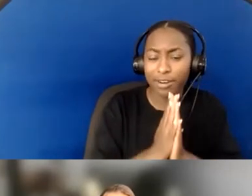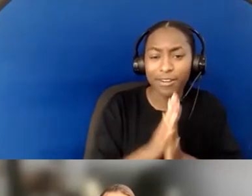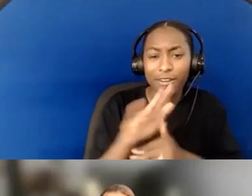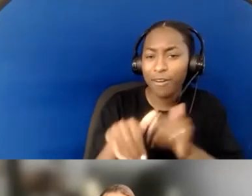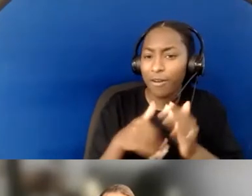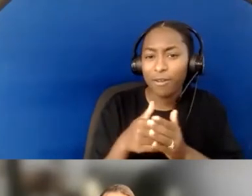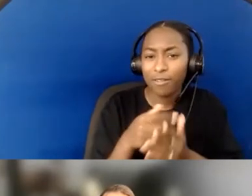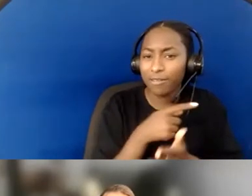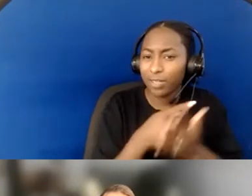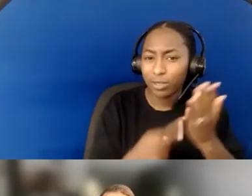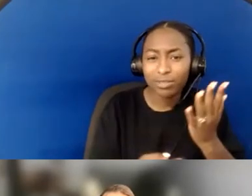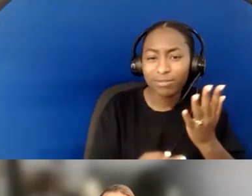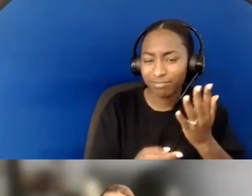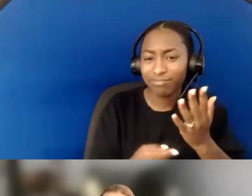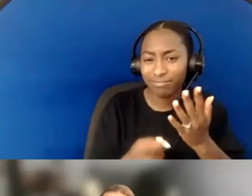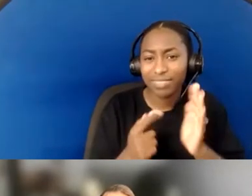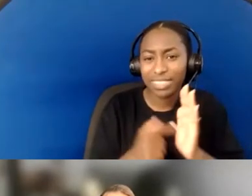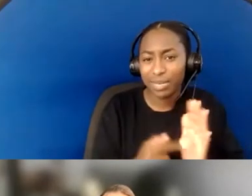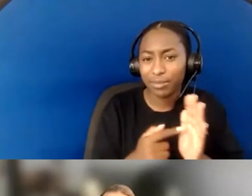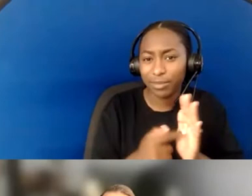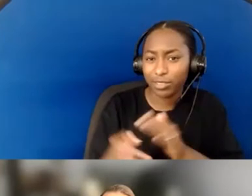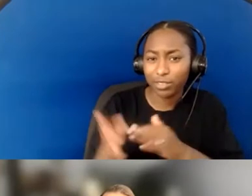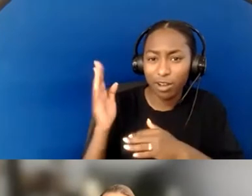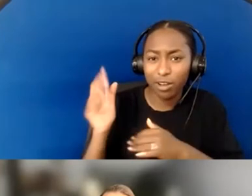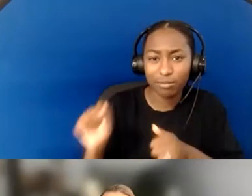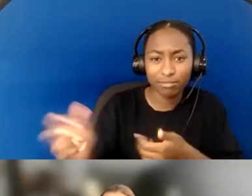I think acknowledging that yes, we have a lot of work to do,